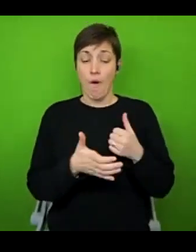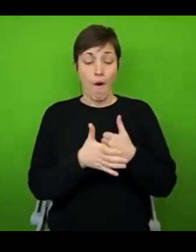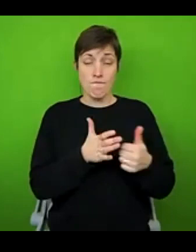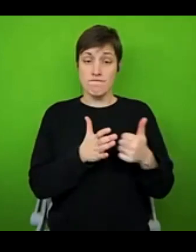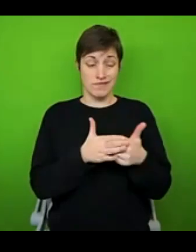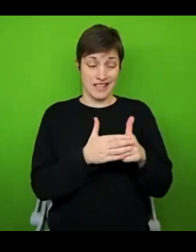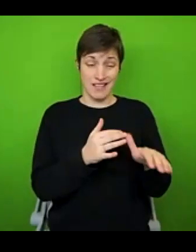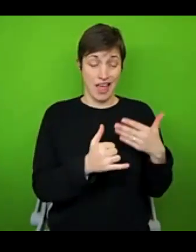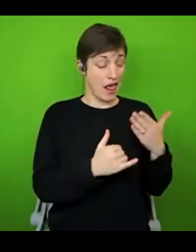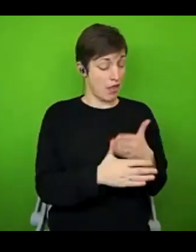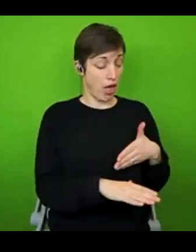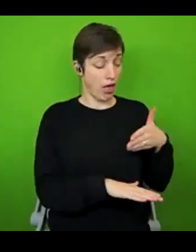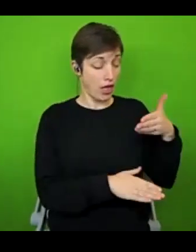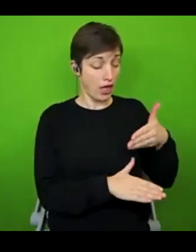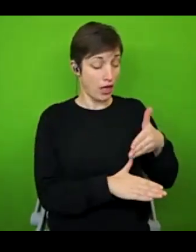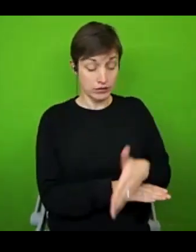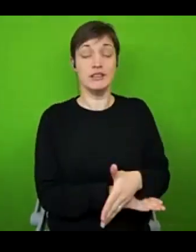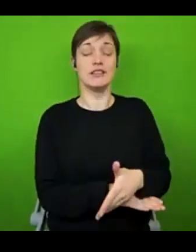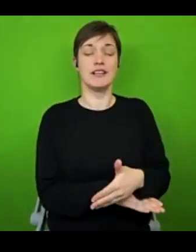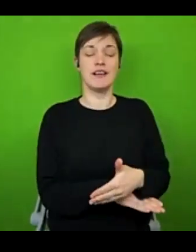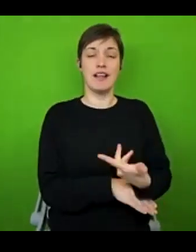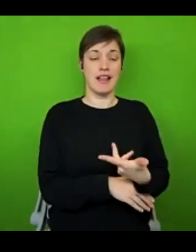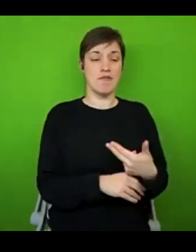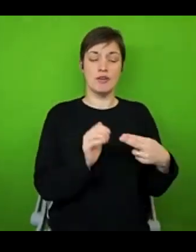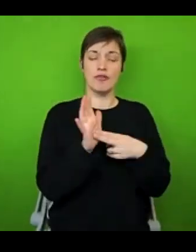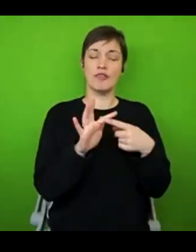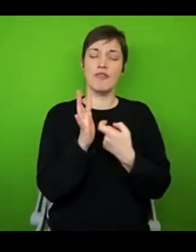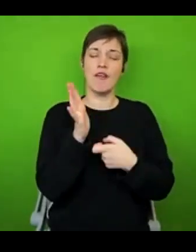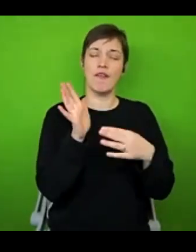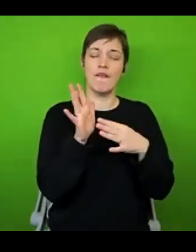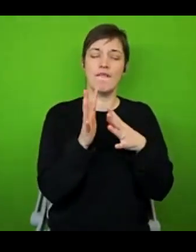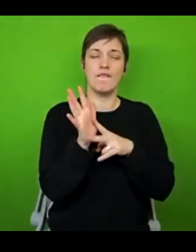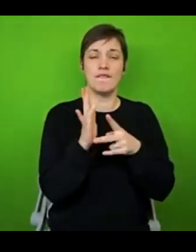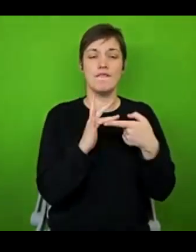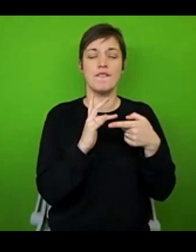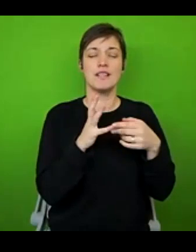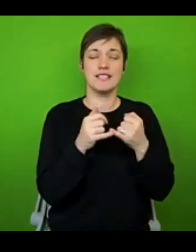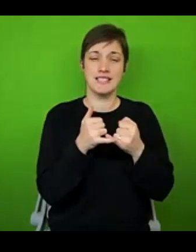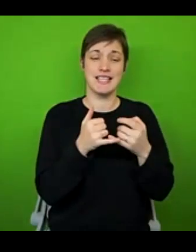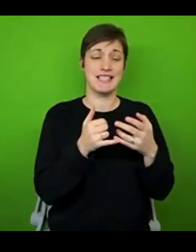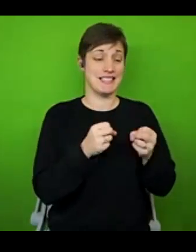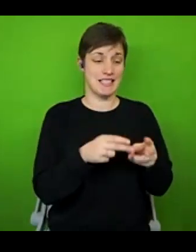overwhelm that the rest time had ring fenced in that way would have been more about damage control than actually